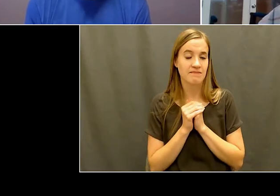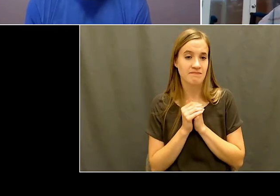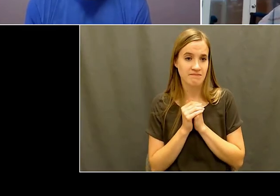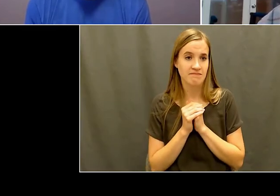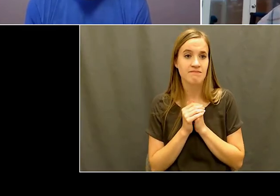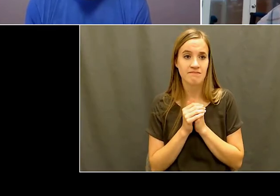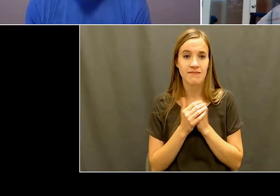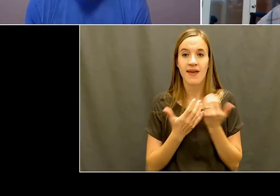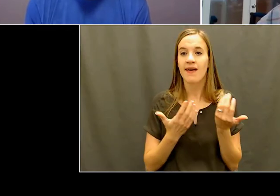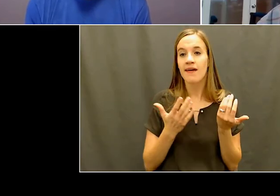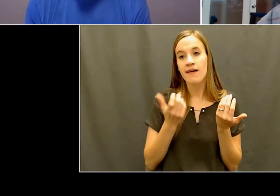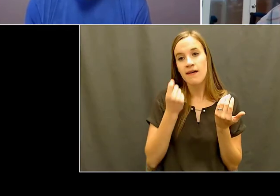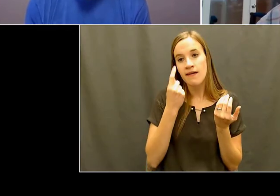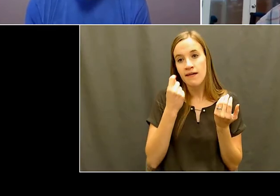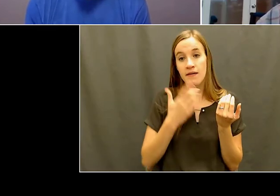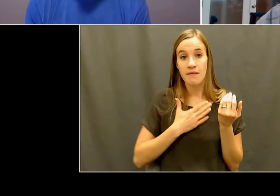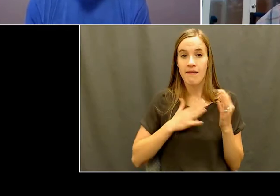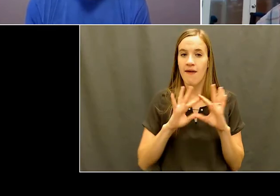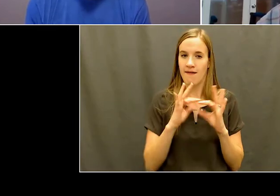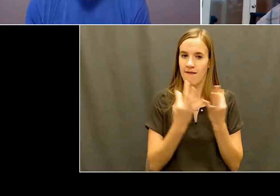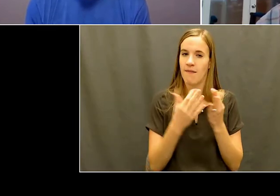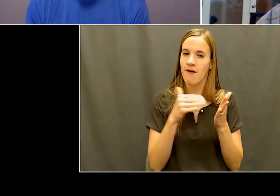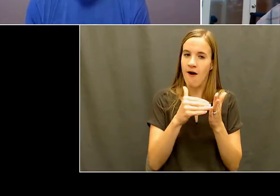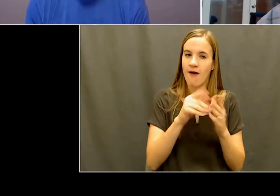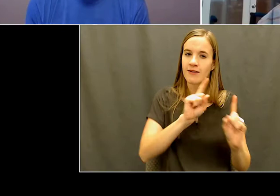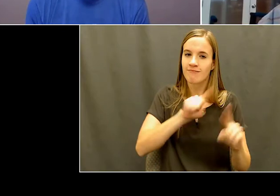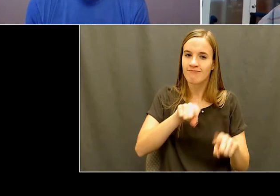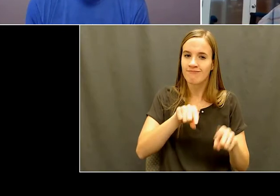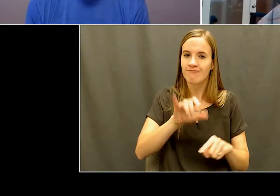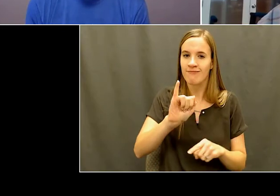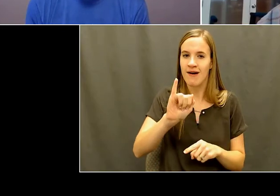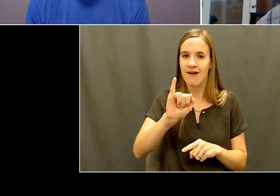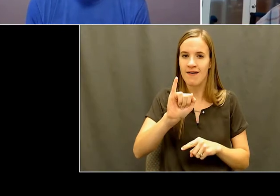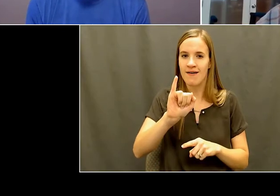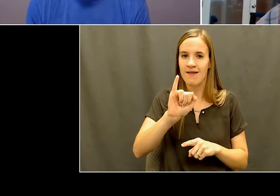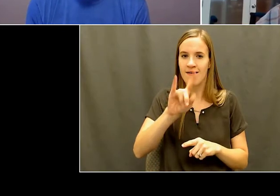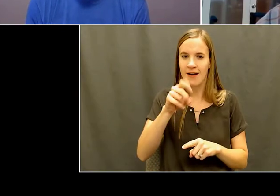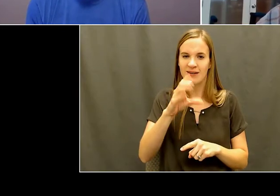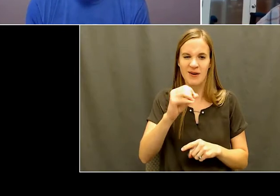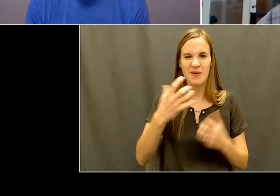family used to go backpacking in Idaho and then at the at